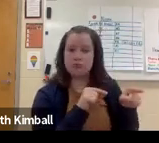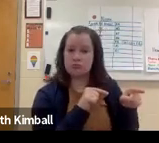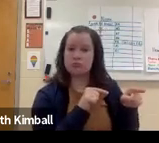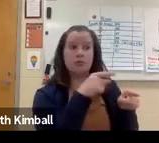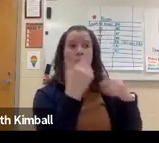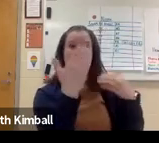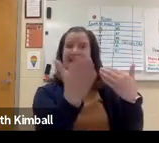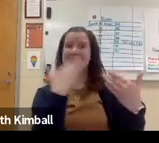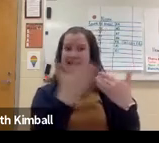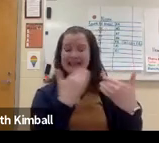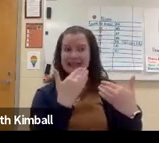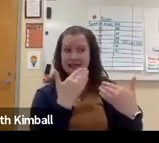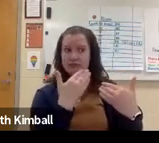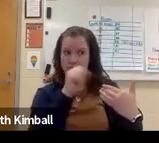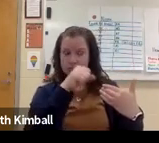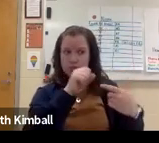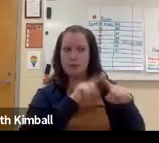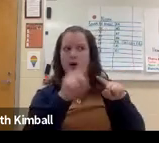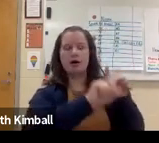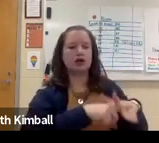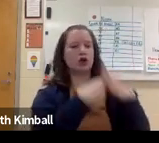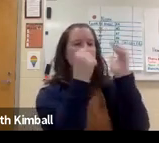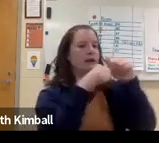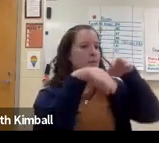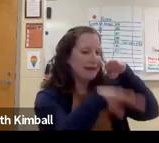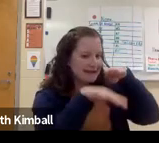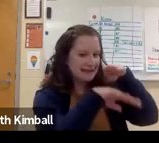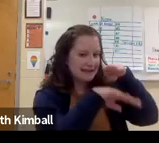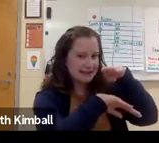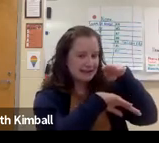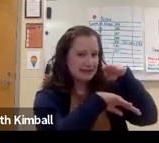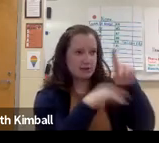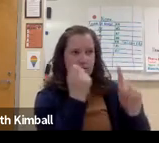So I started that group out at fourth or fifth grade. And then when you see that that's a little bit easy--